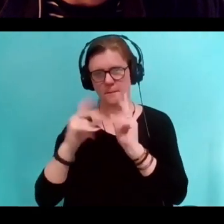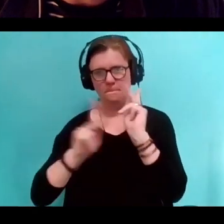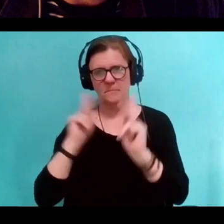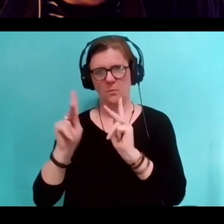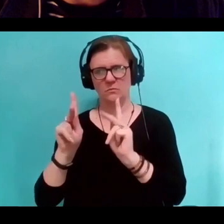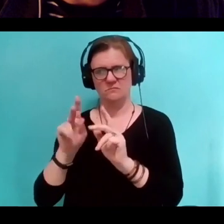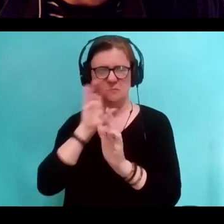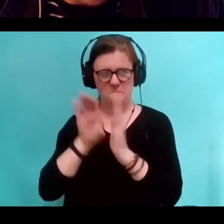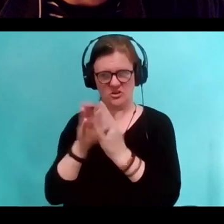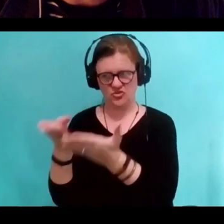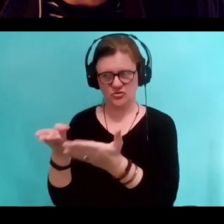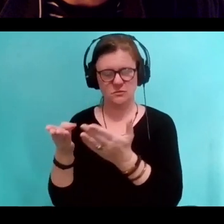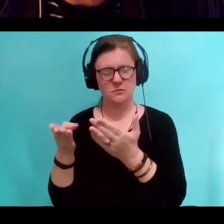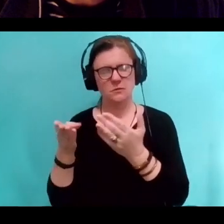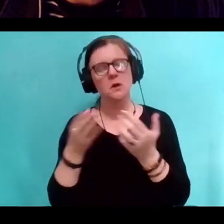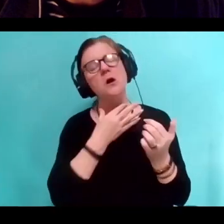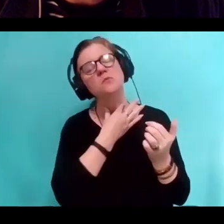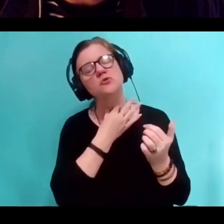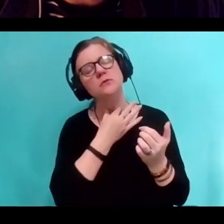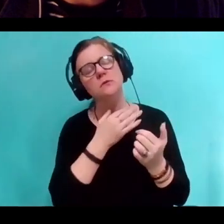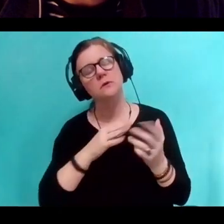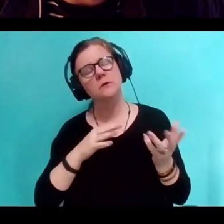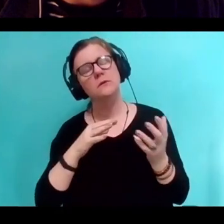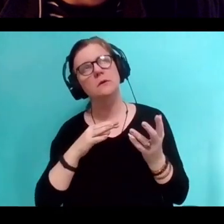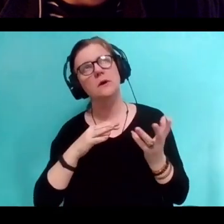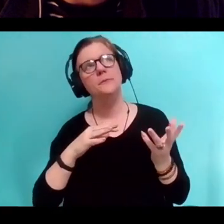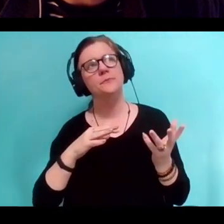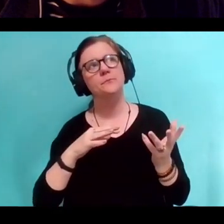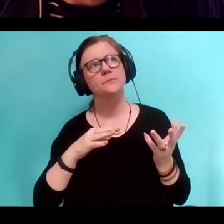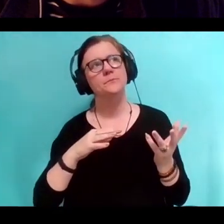is a portrait and attempt to represent a story,